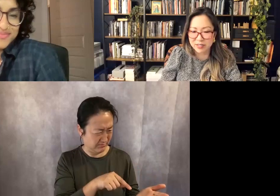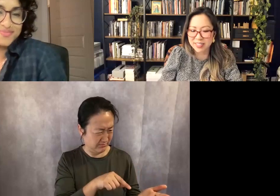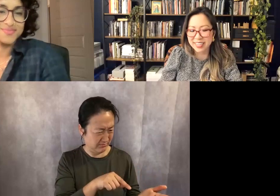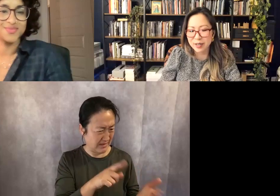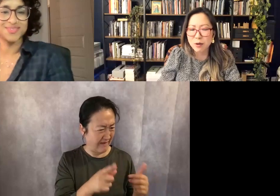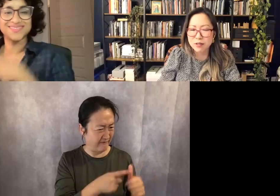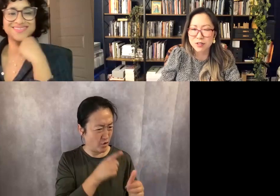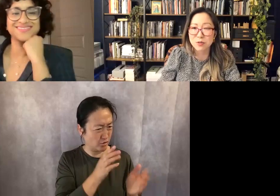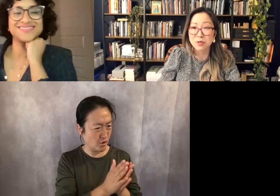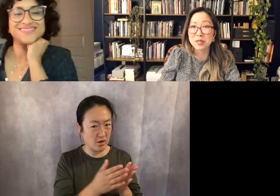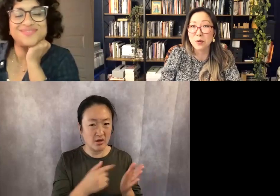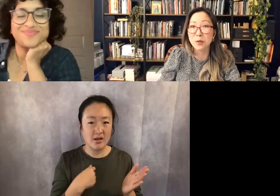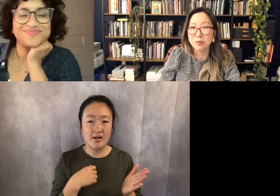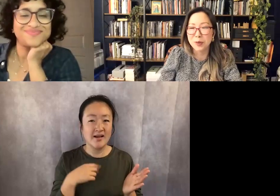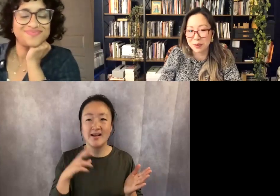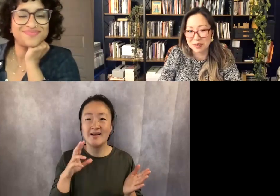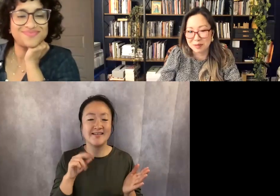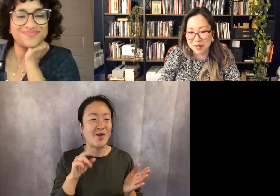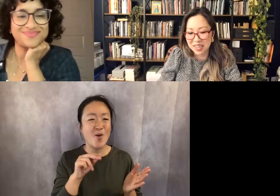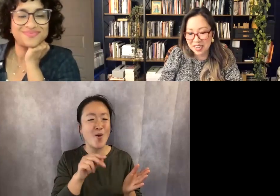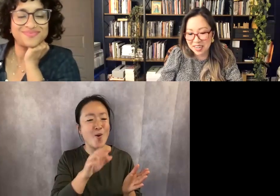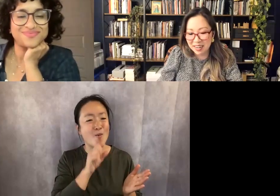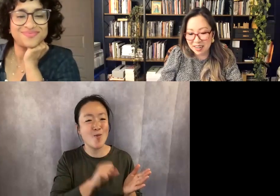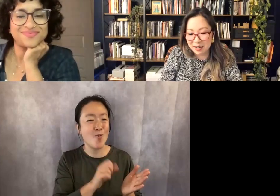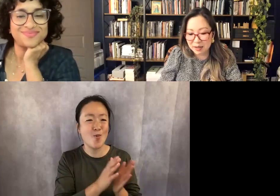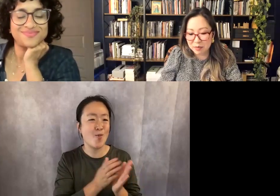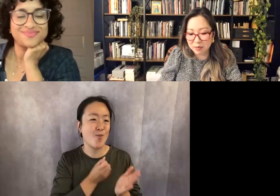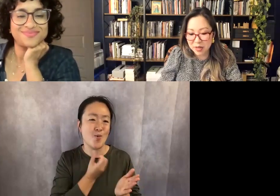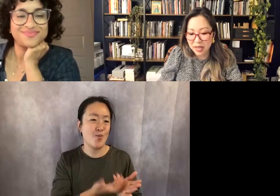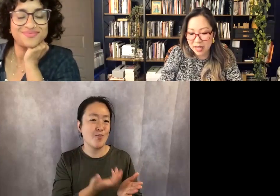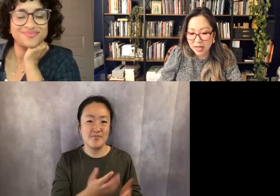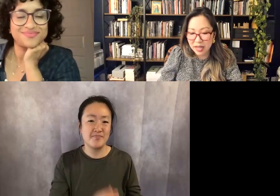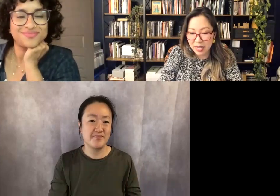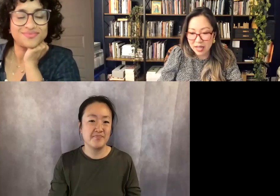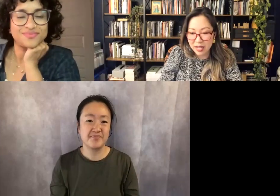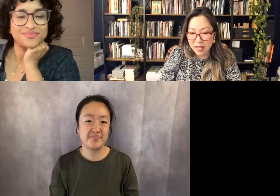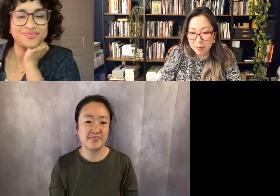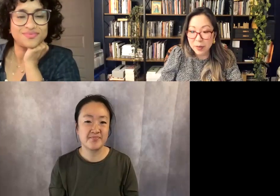And I was like, no, it's just a really old poem.